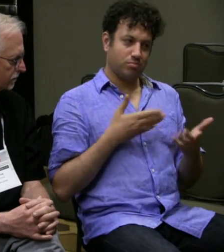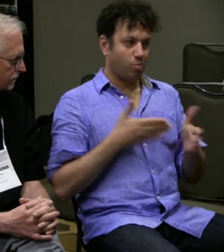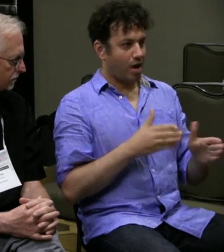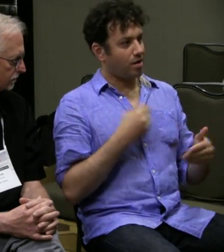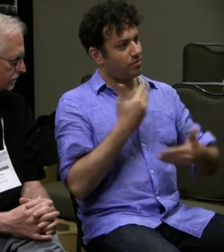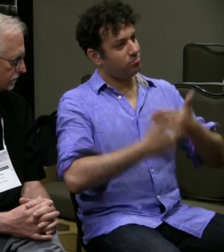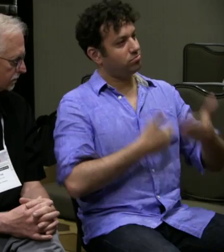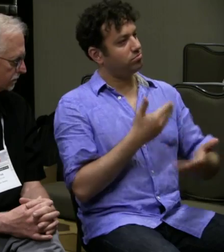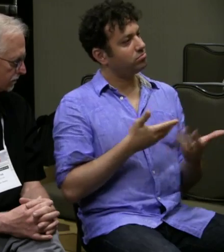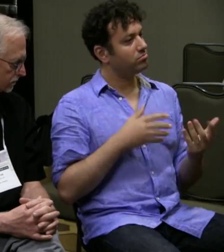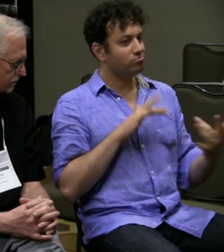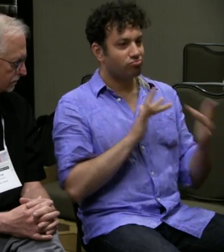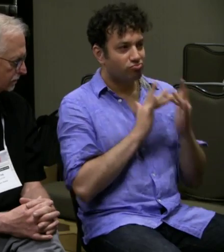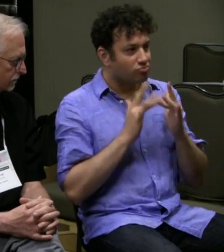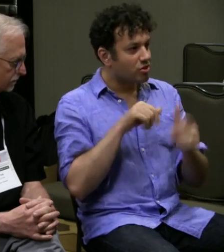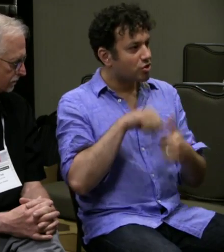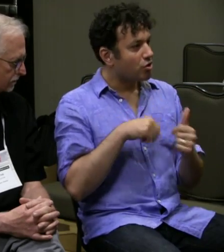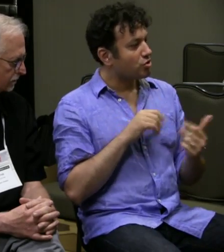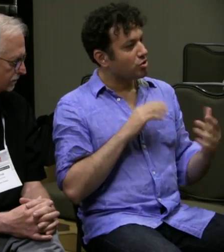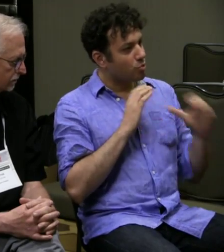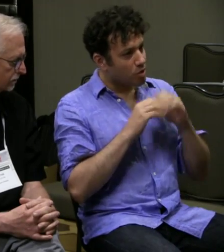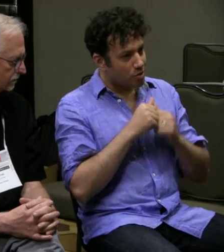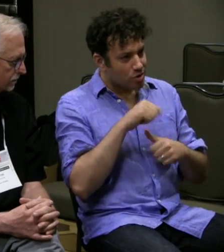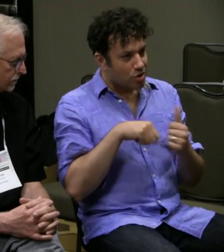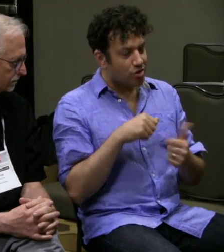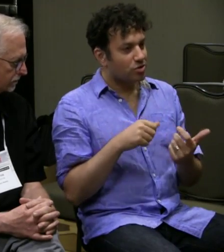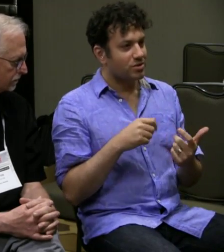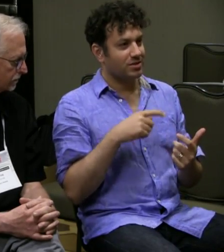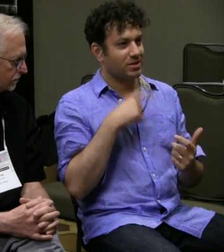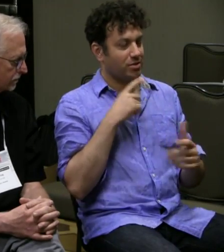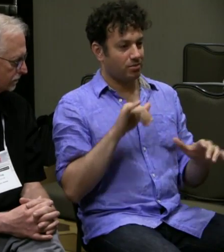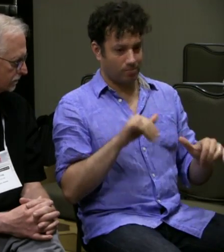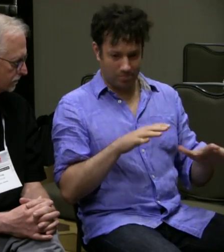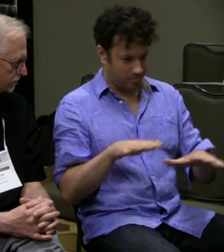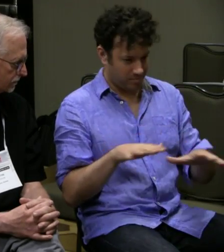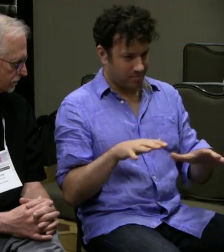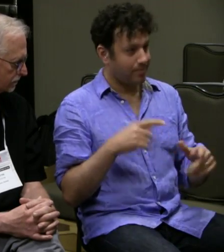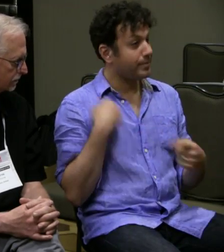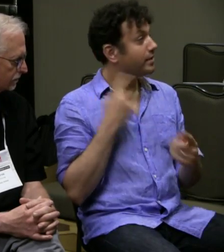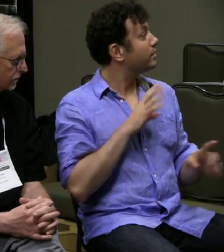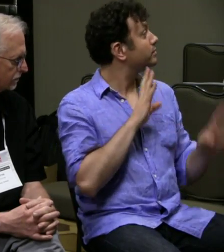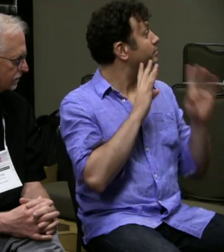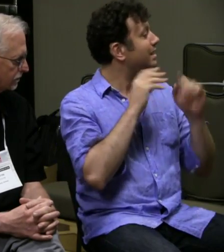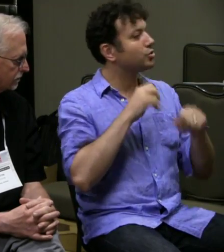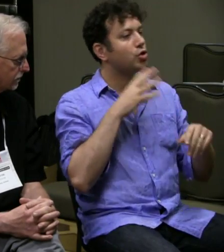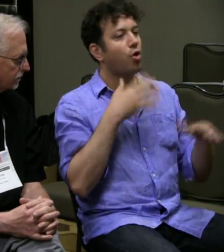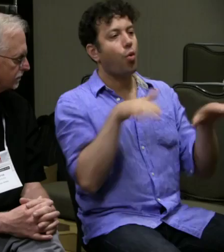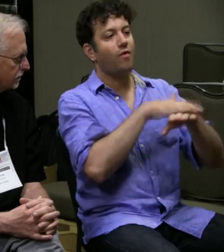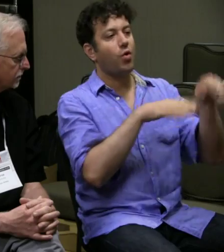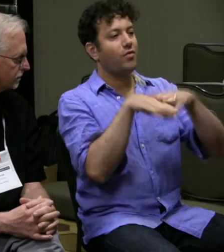Things that you just think that's the way we communicate. That's the way we process, that's what we do,